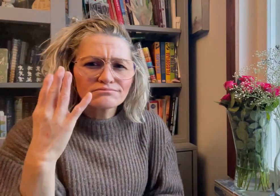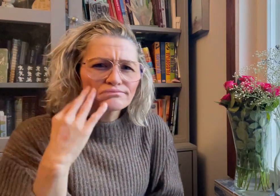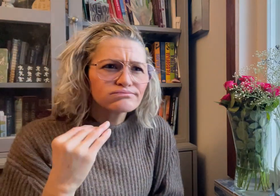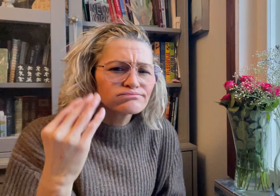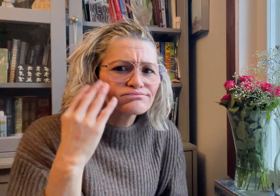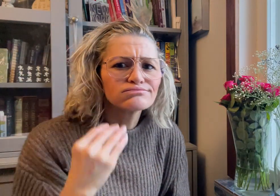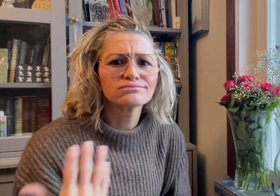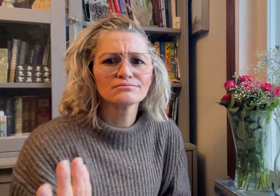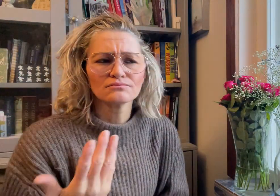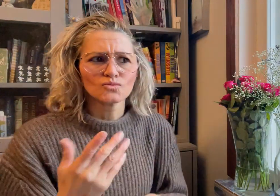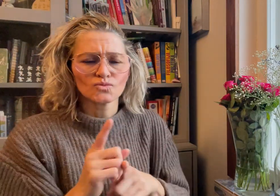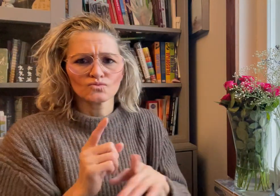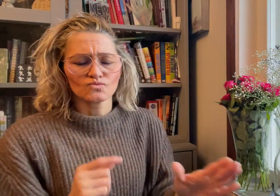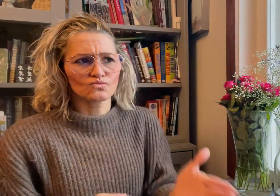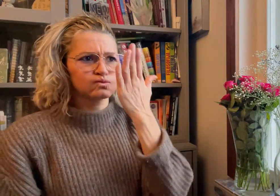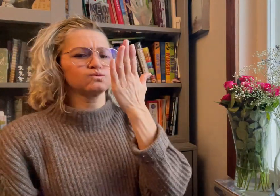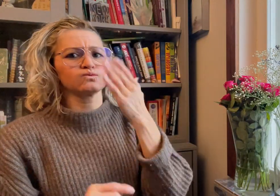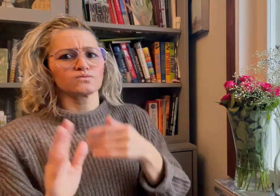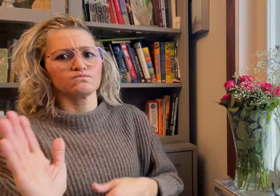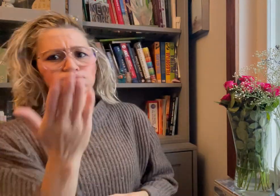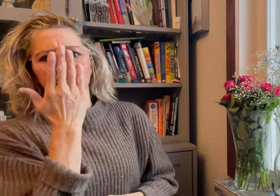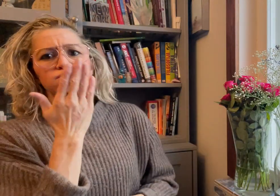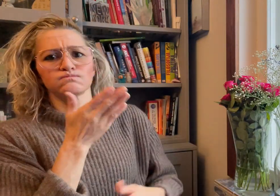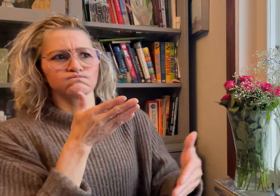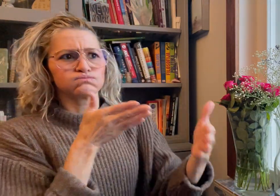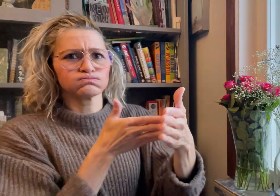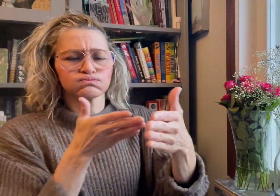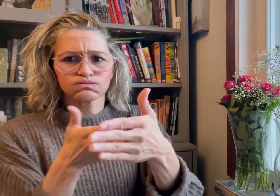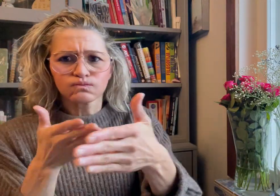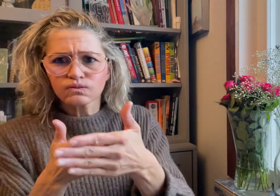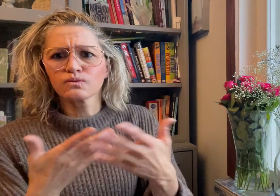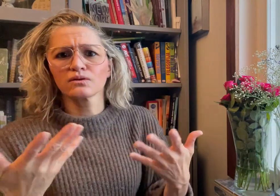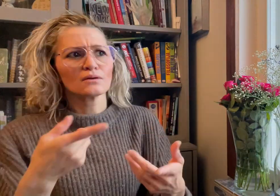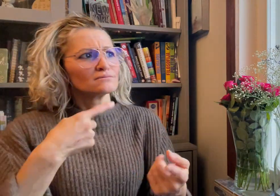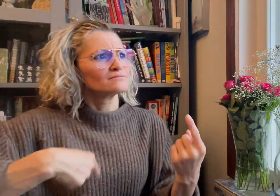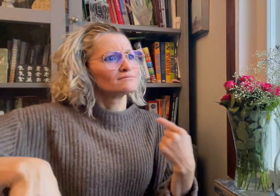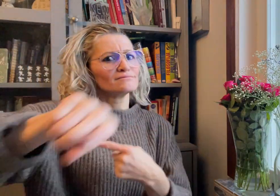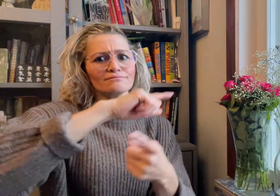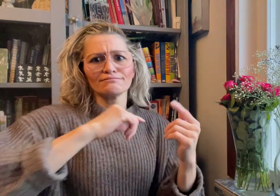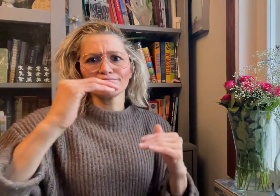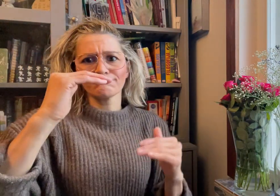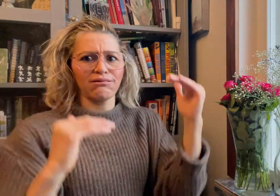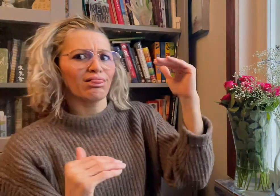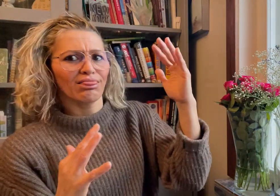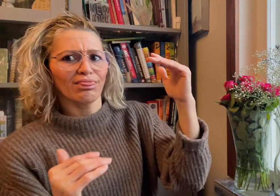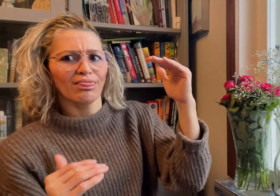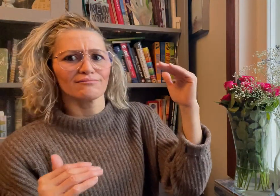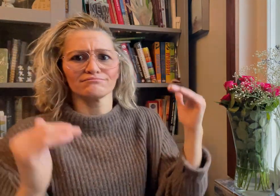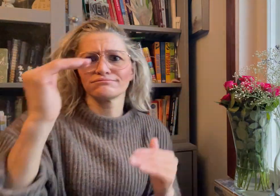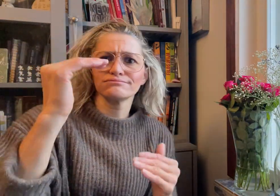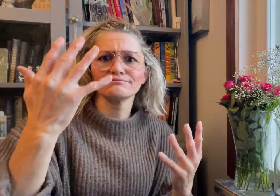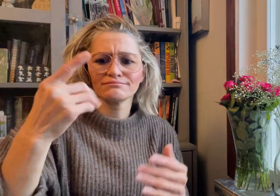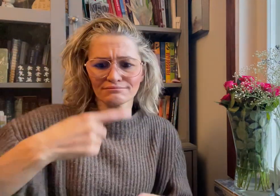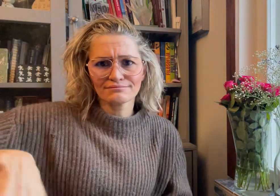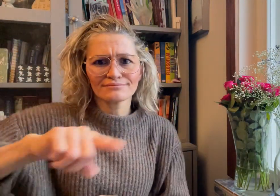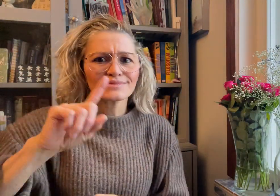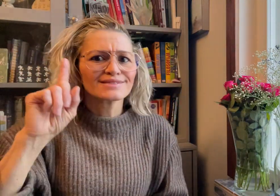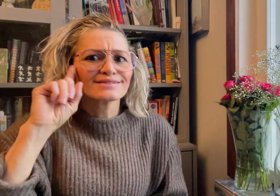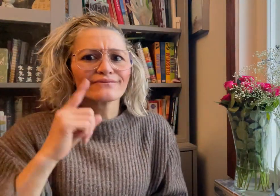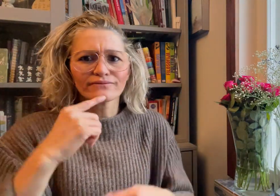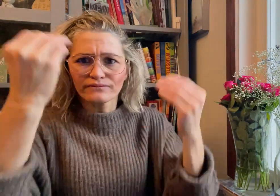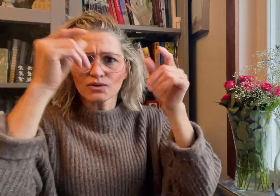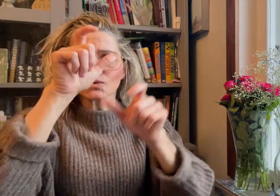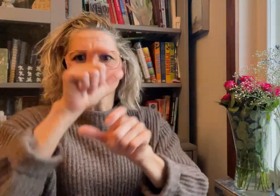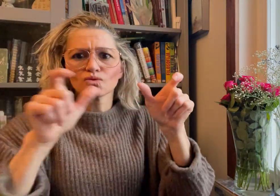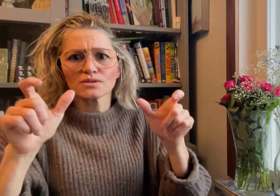the experiences, challenges and social inequalities Deaf students